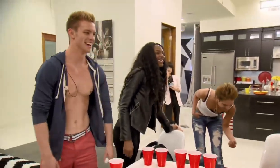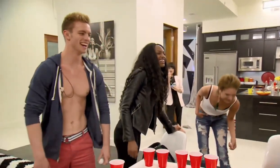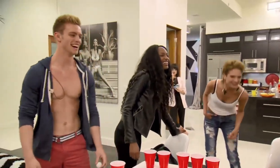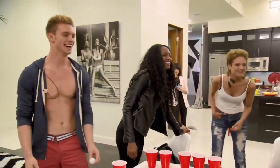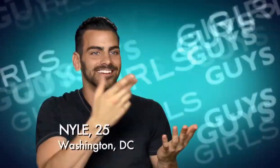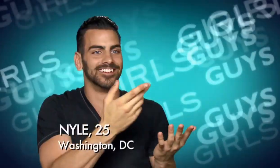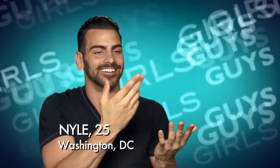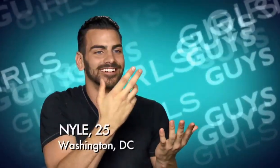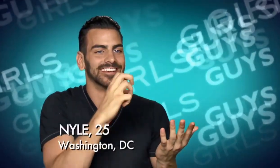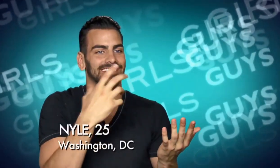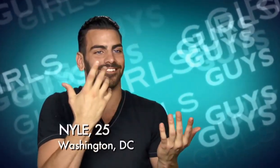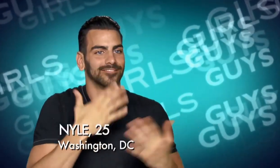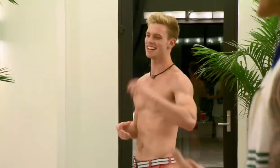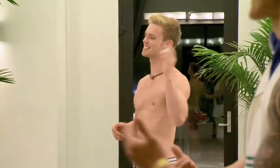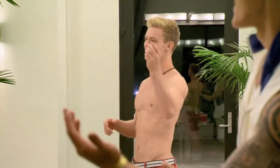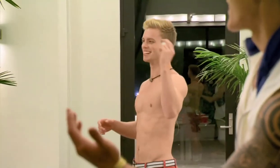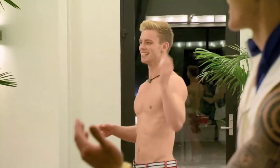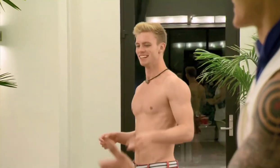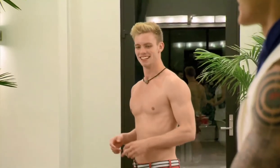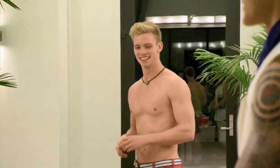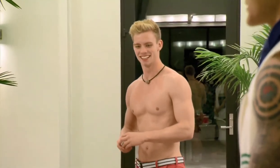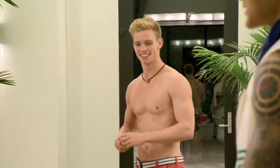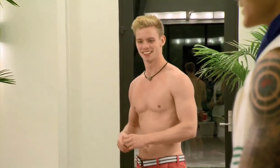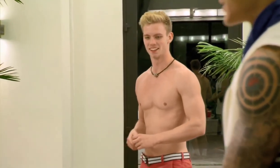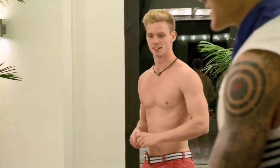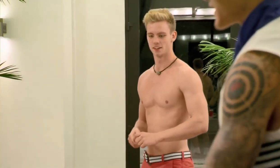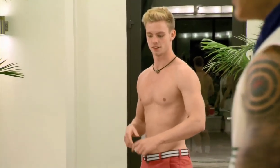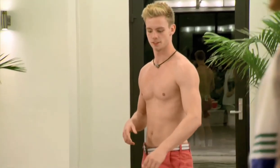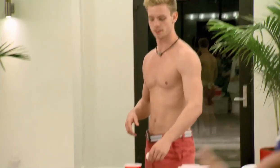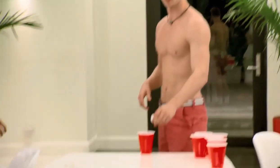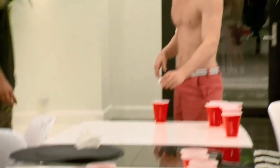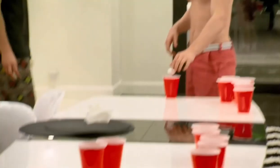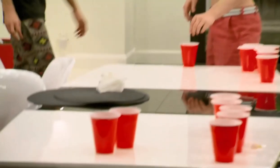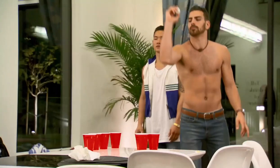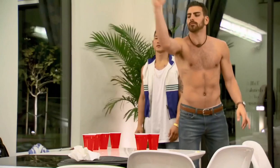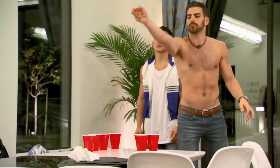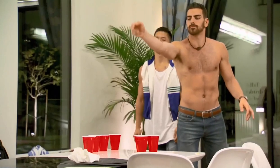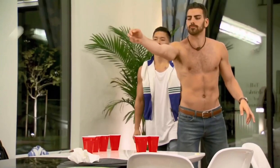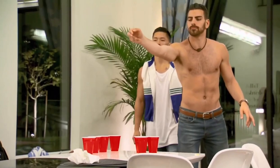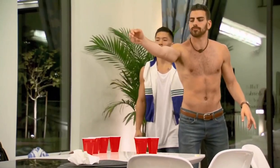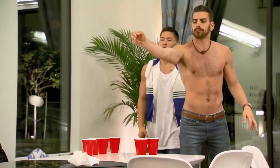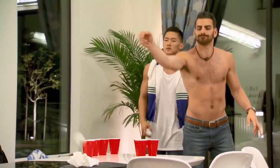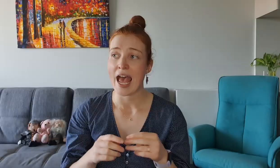Dustin is fun, smart, and he's one of the only people to communicate with me and willing to learn sign language